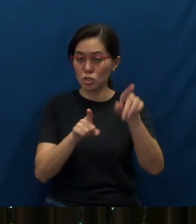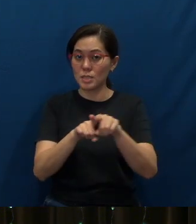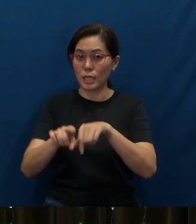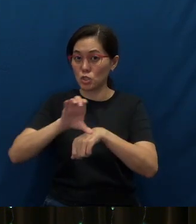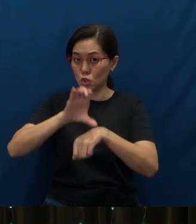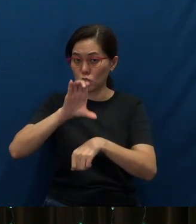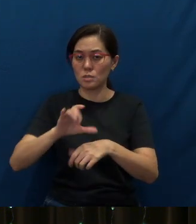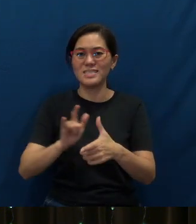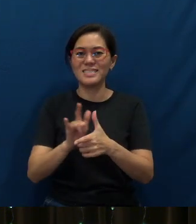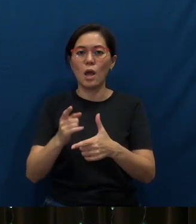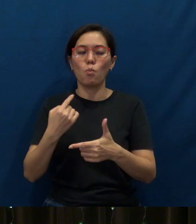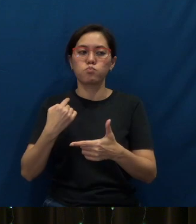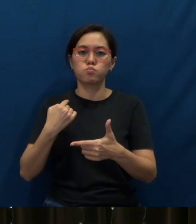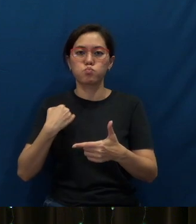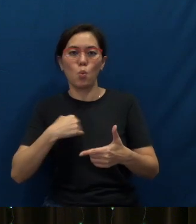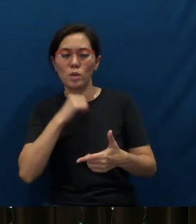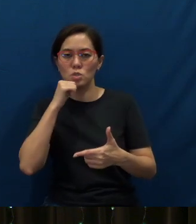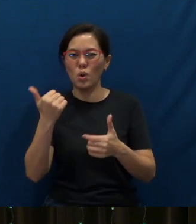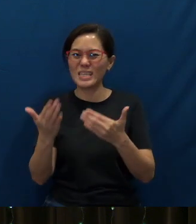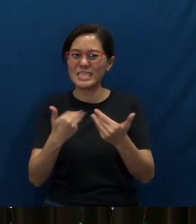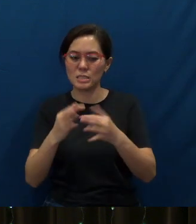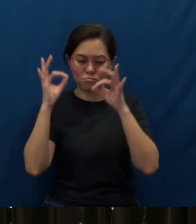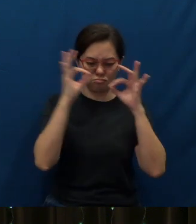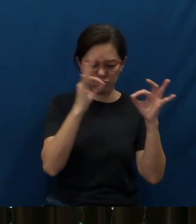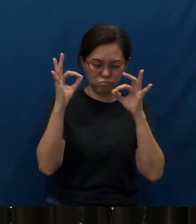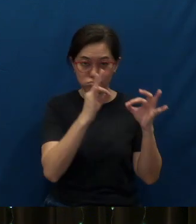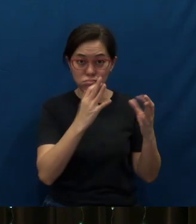so that we do not get easily distracted along the way.